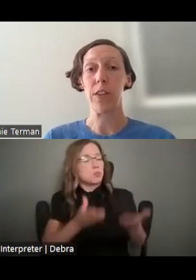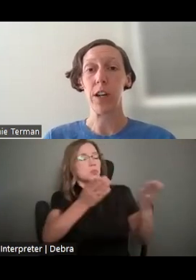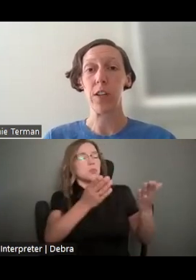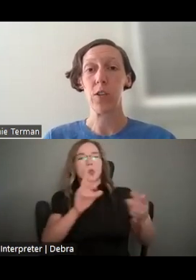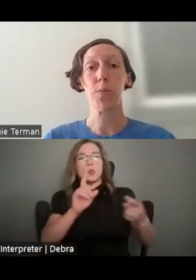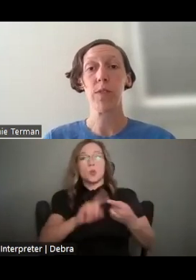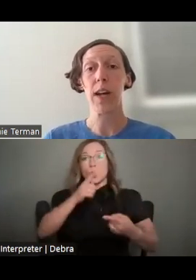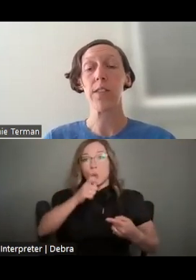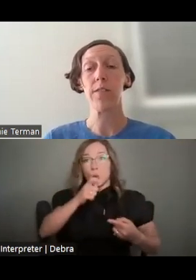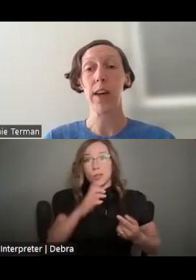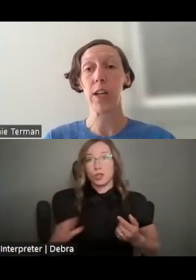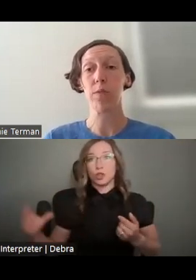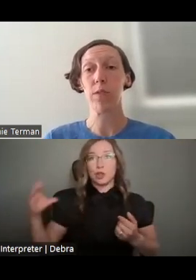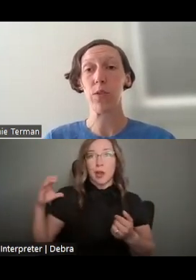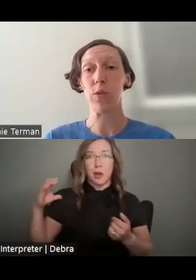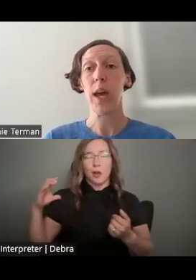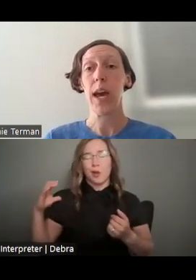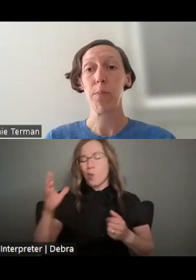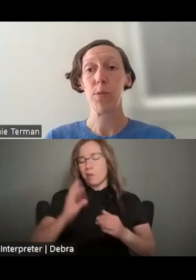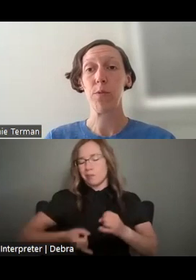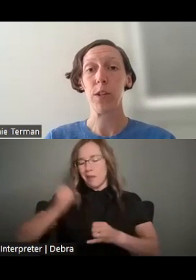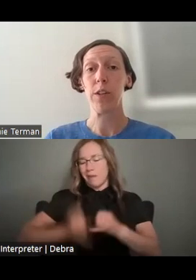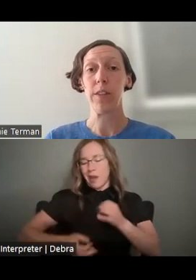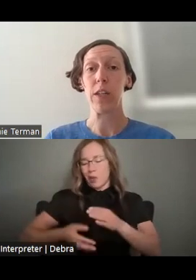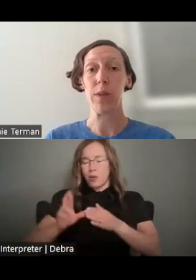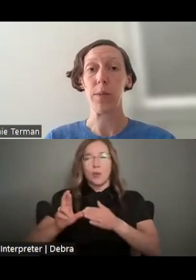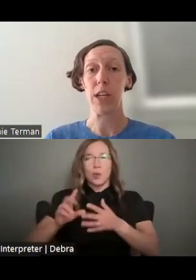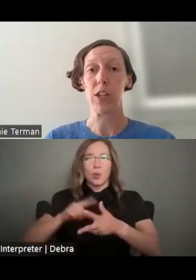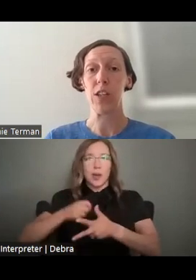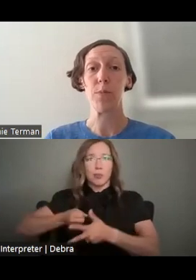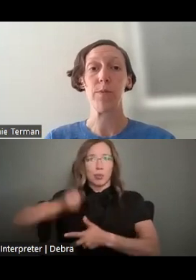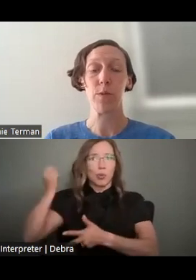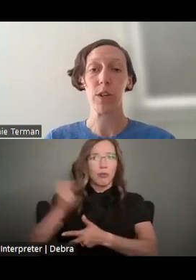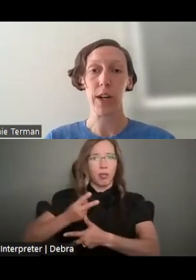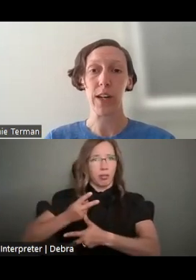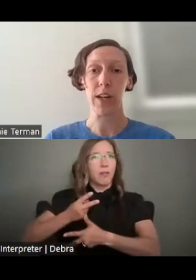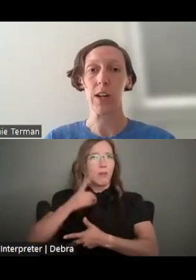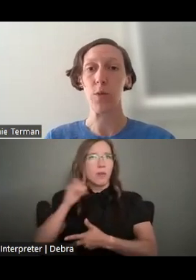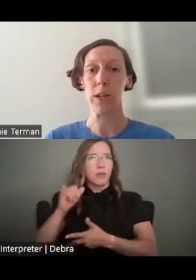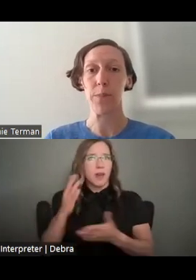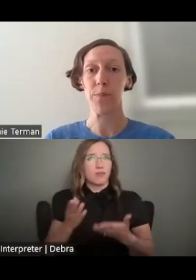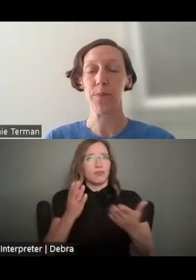THE ARTS WHO PROVIDES THE FINAL REVIEW AND APPROVAL OF FUNDING RECOMMENDATIONS BEFORE GRANTS ARE AWARDED.